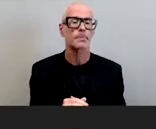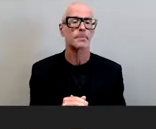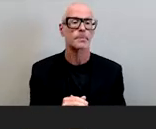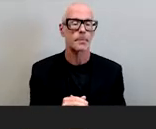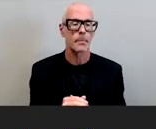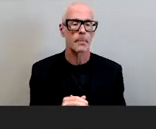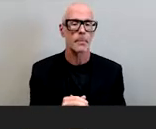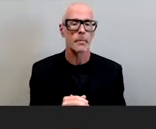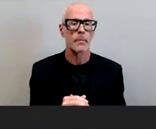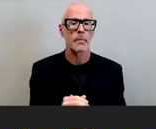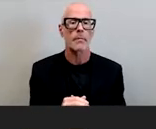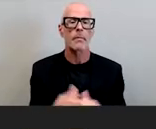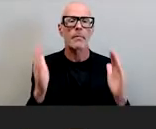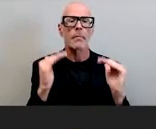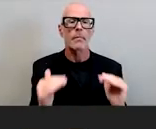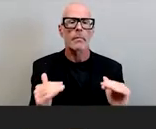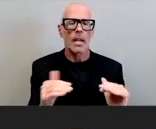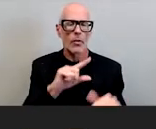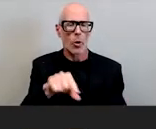in the qualitative version of our climate assessments